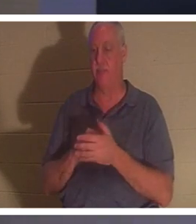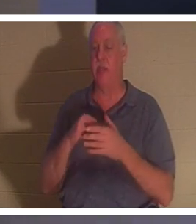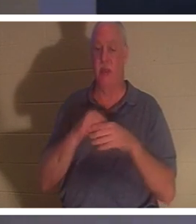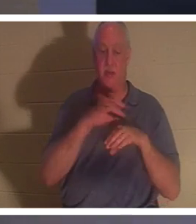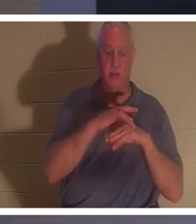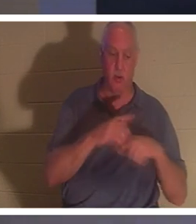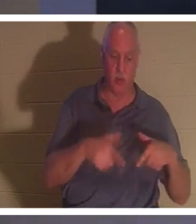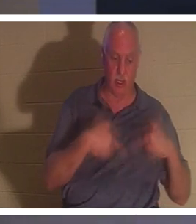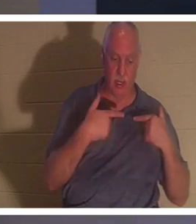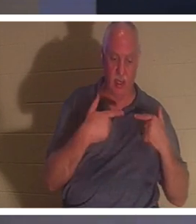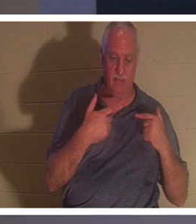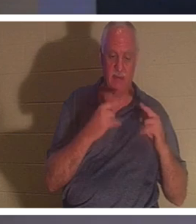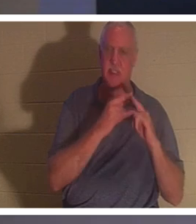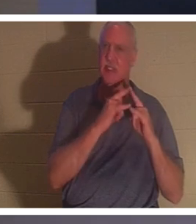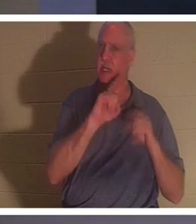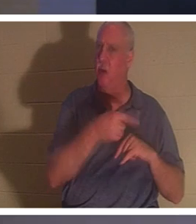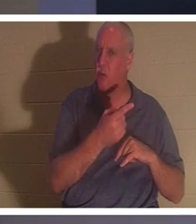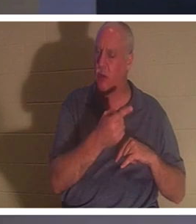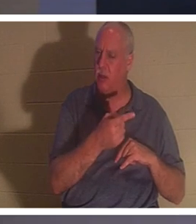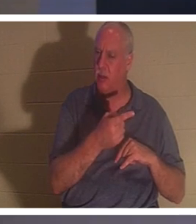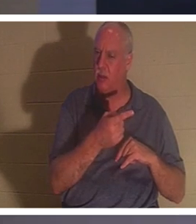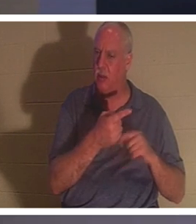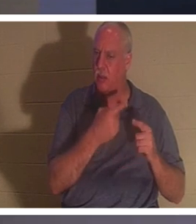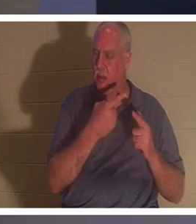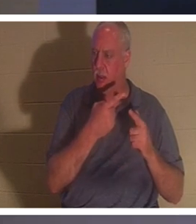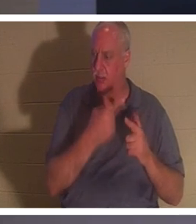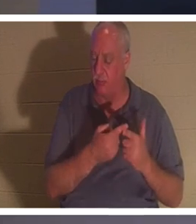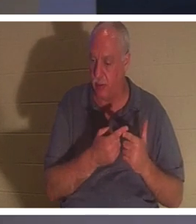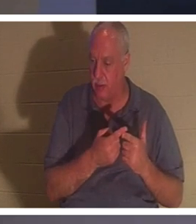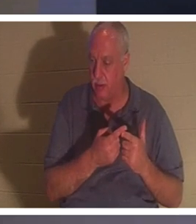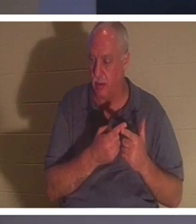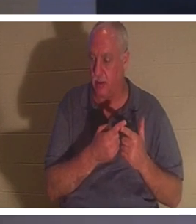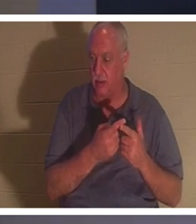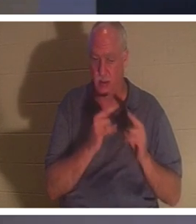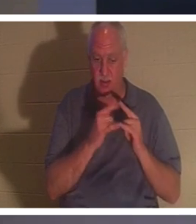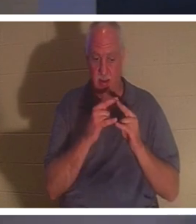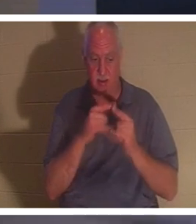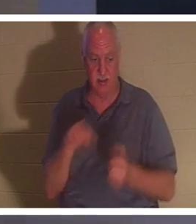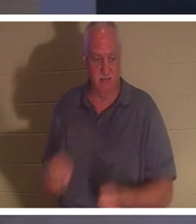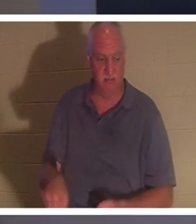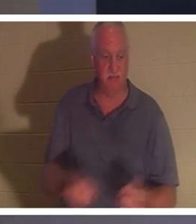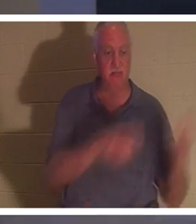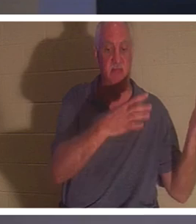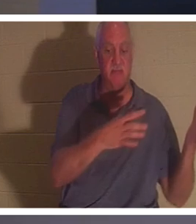just a tent. And there's a point where we kick away the tent pegs. We collapse the tent,